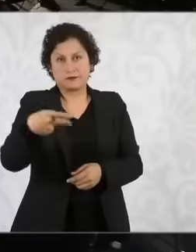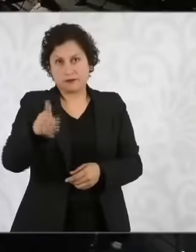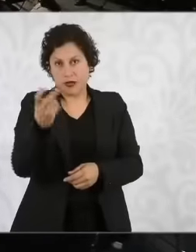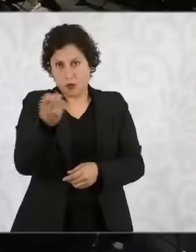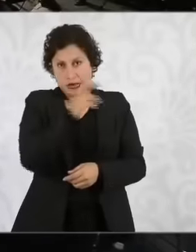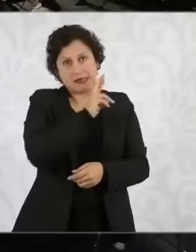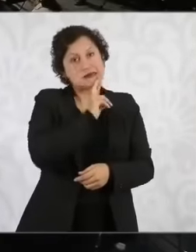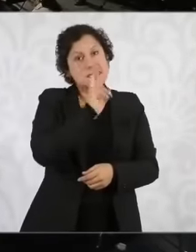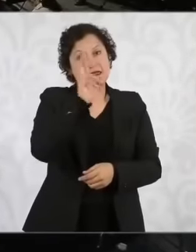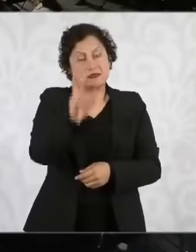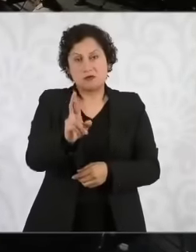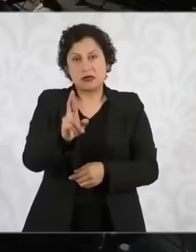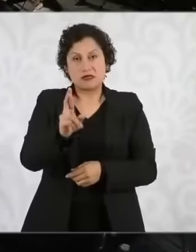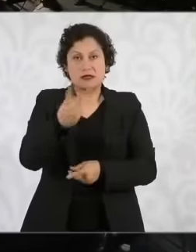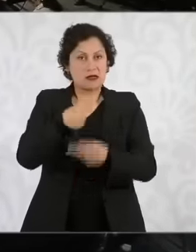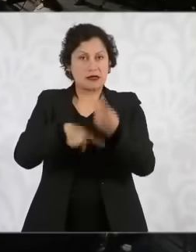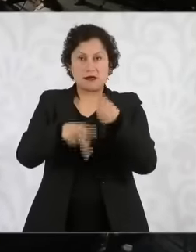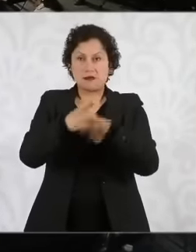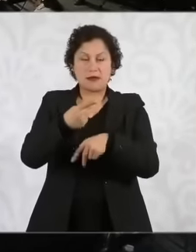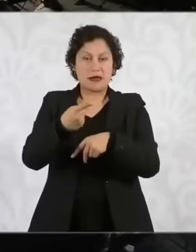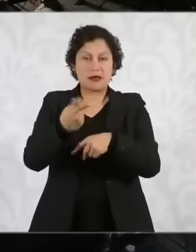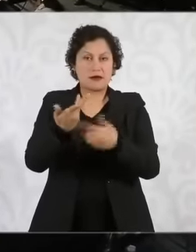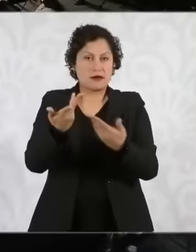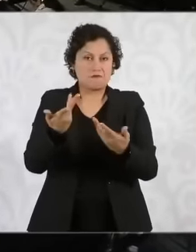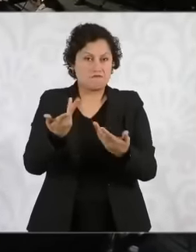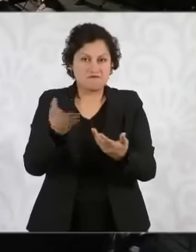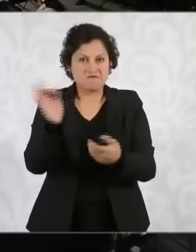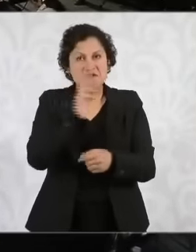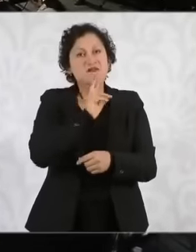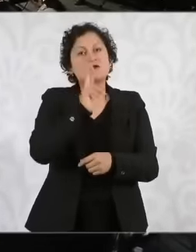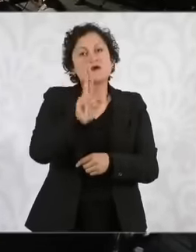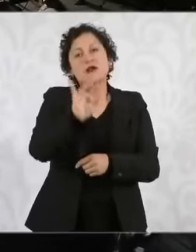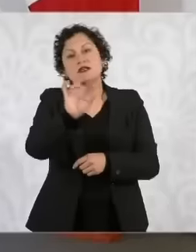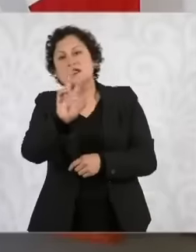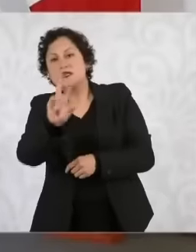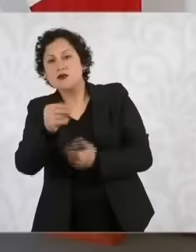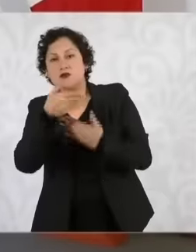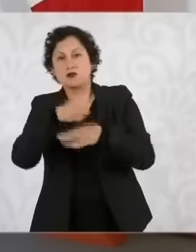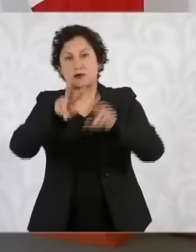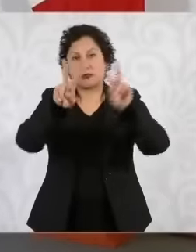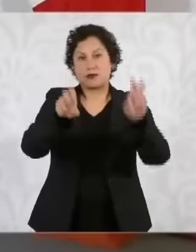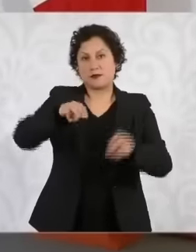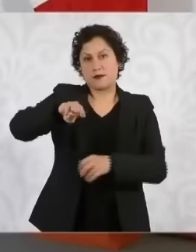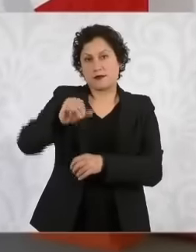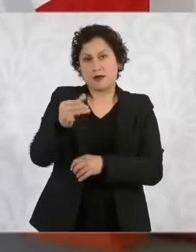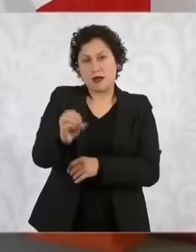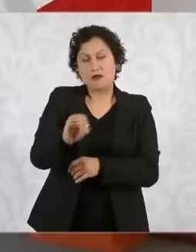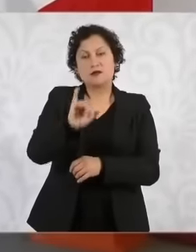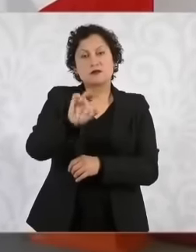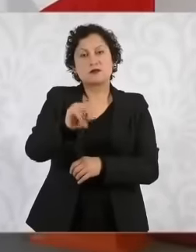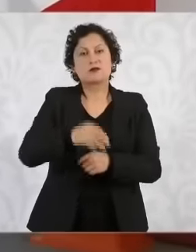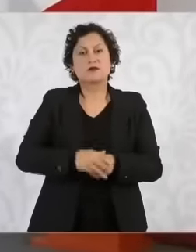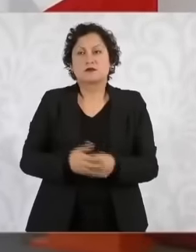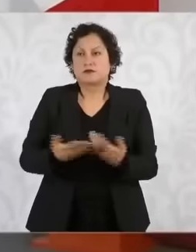affect Whether they respond or not about May is not important to the people of Mexico and their people.